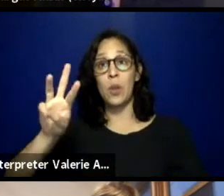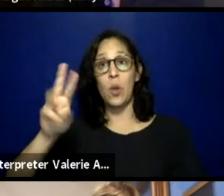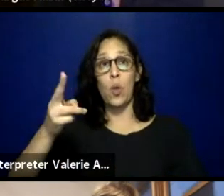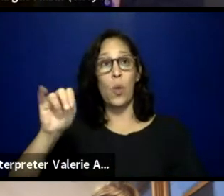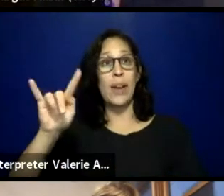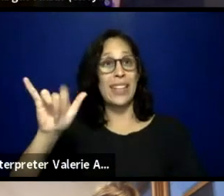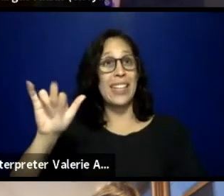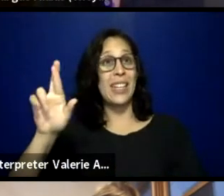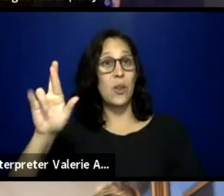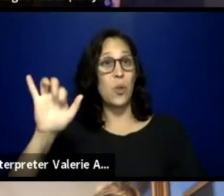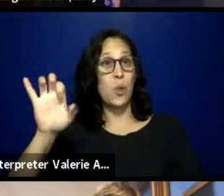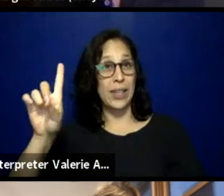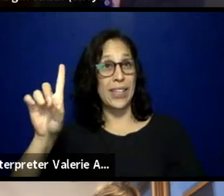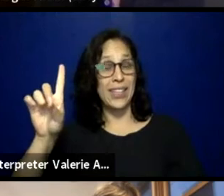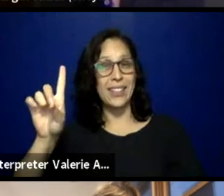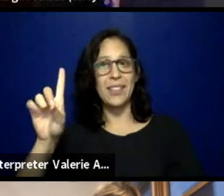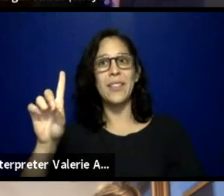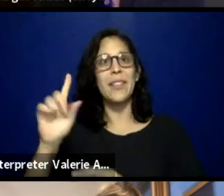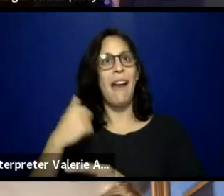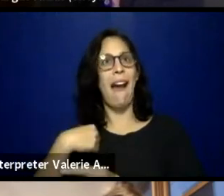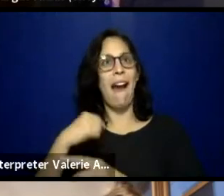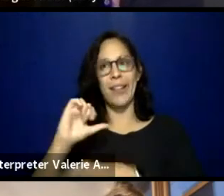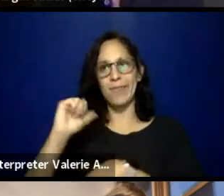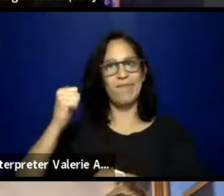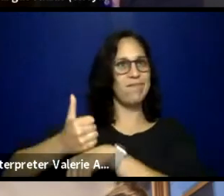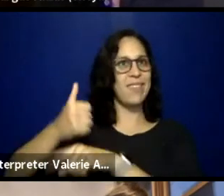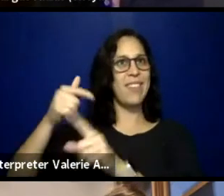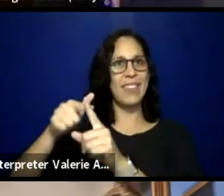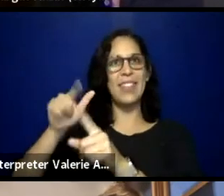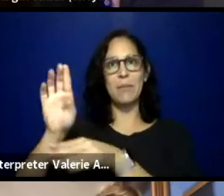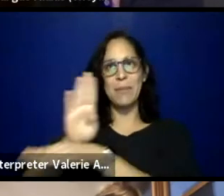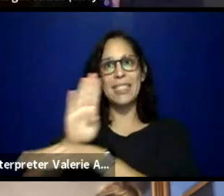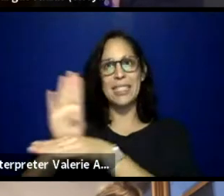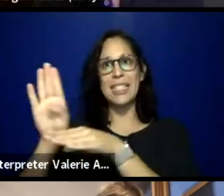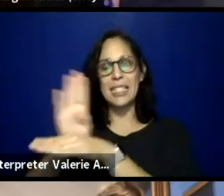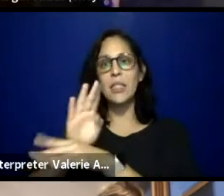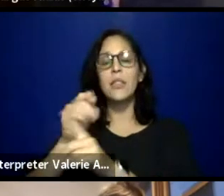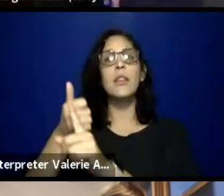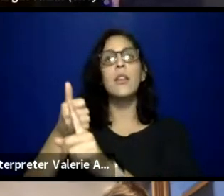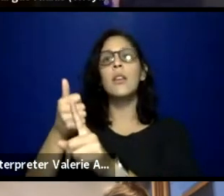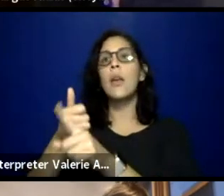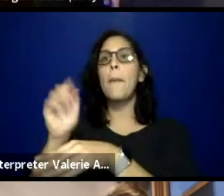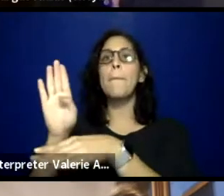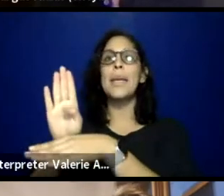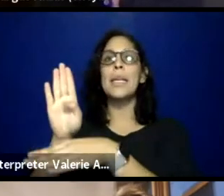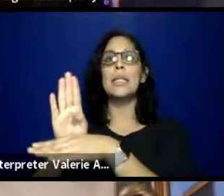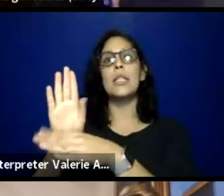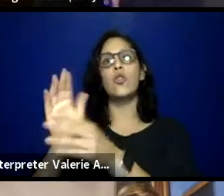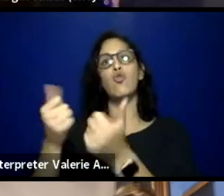which is a marketing and communications firm working to elevate QT representation